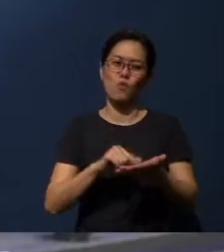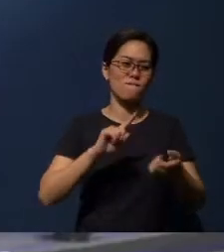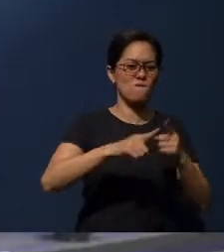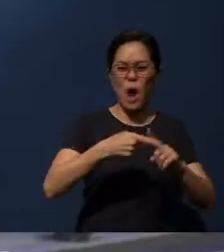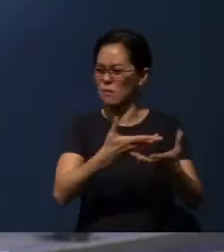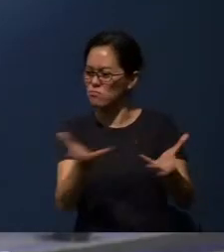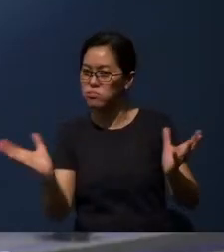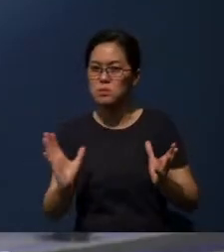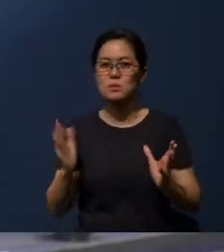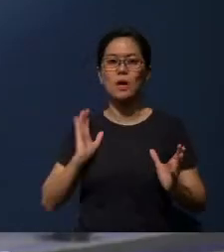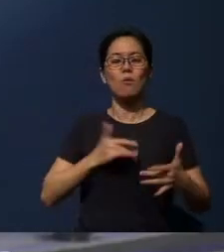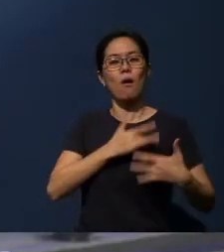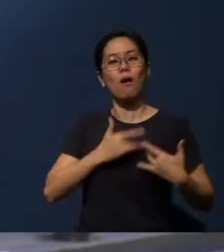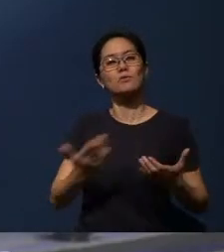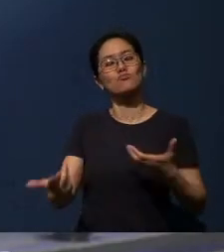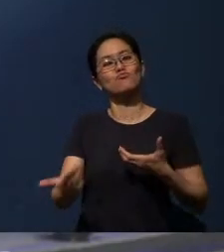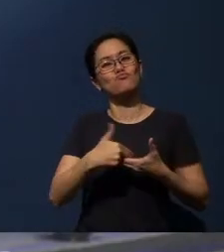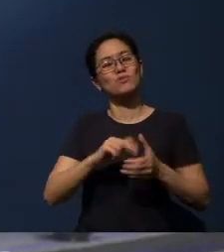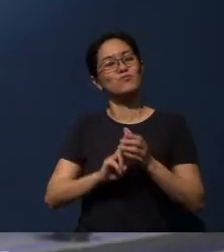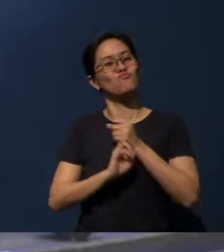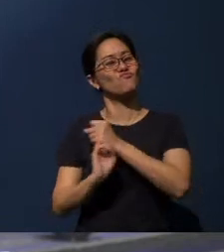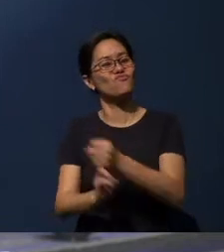Let us unite our hearts together as one church